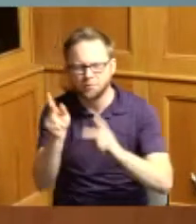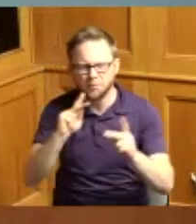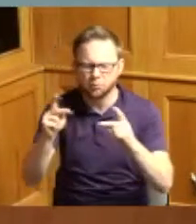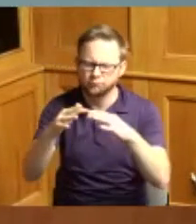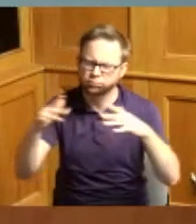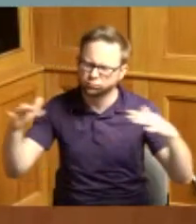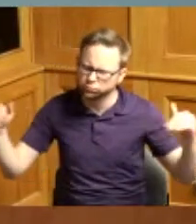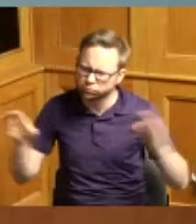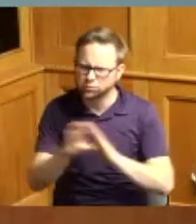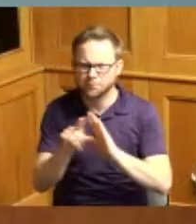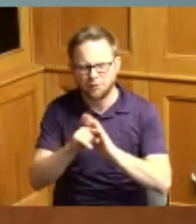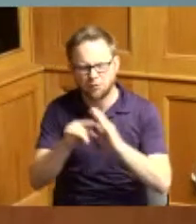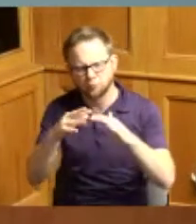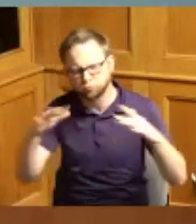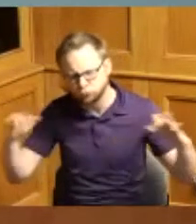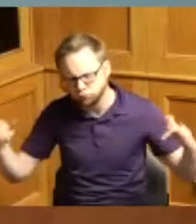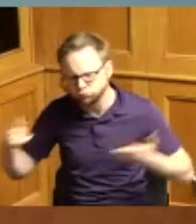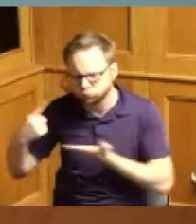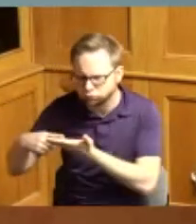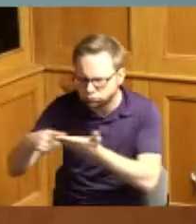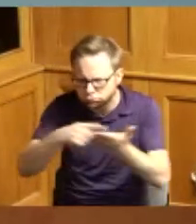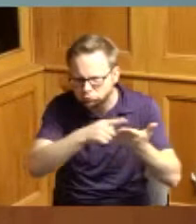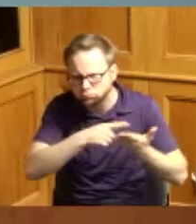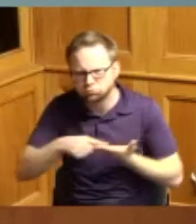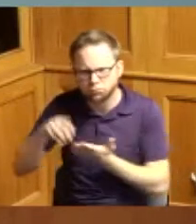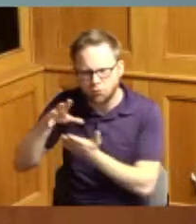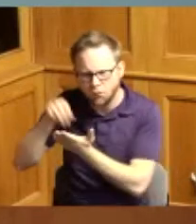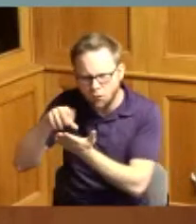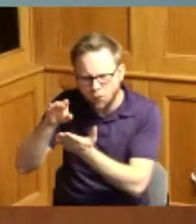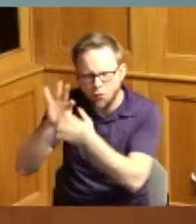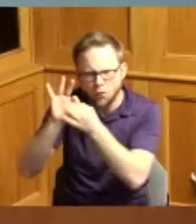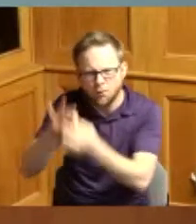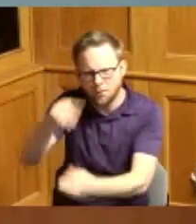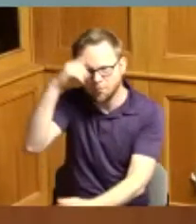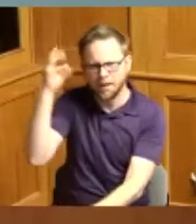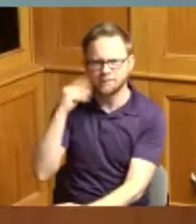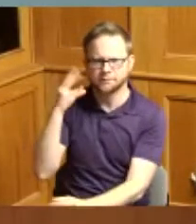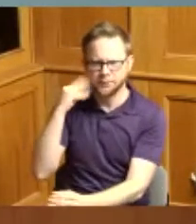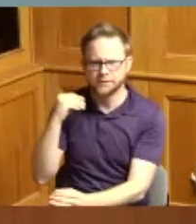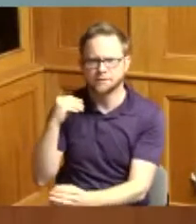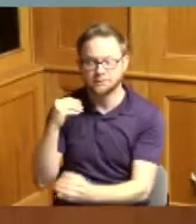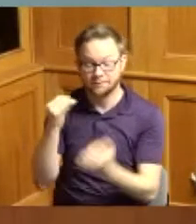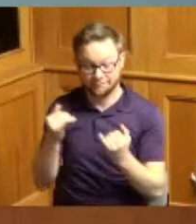discuss the black experience and whereas this month is also a time for all Hamilton County